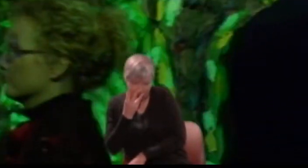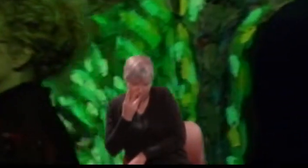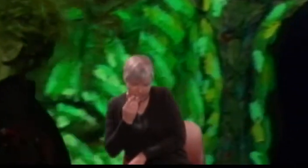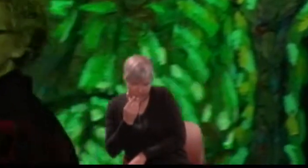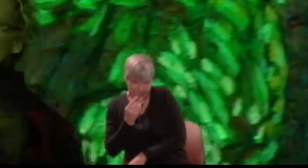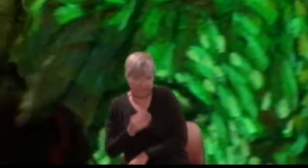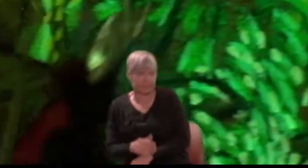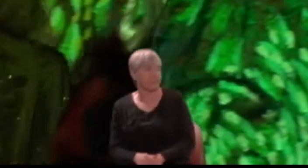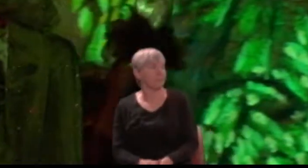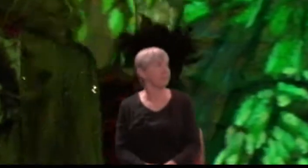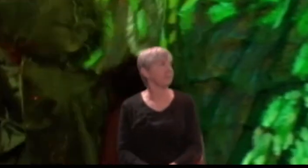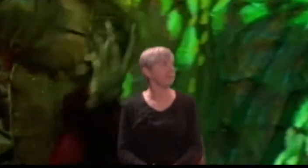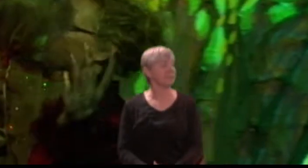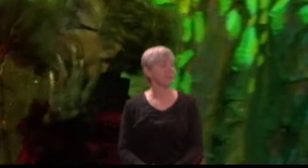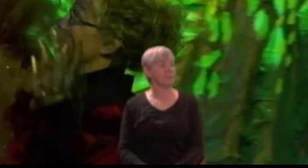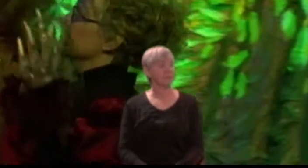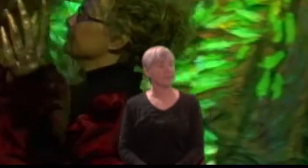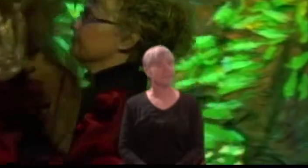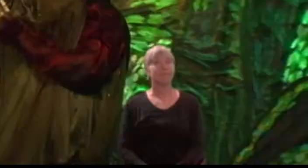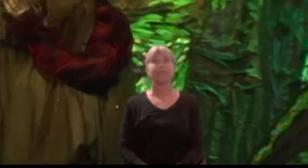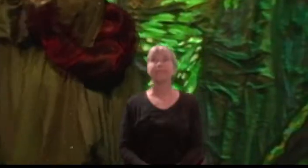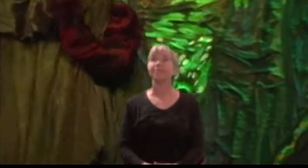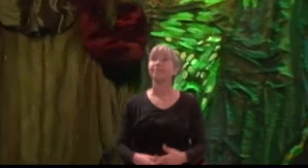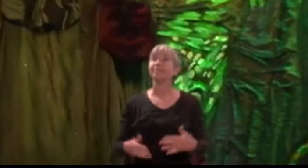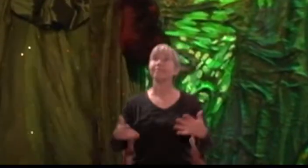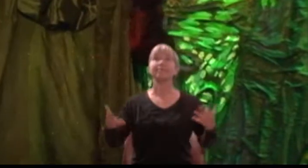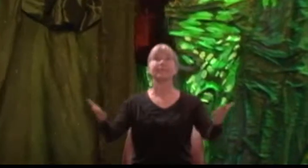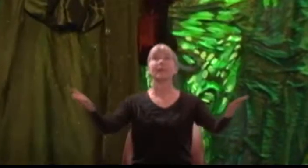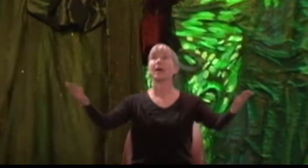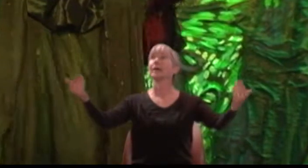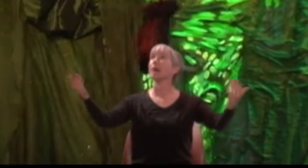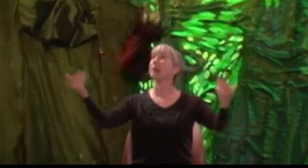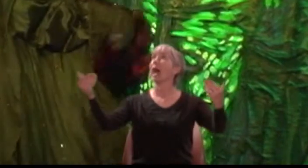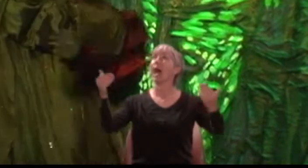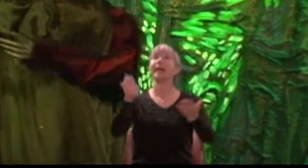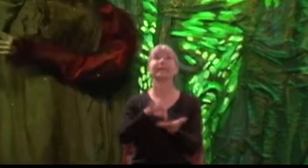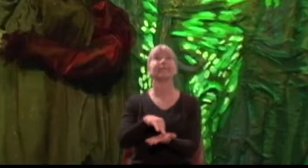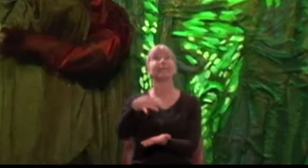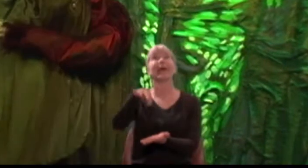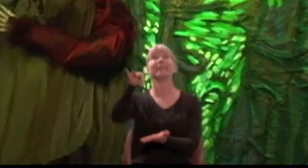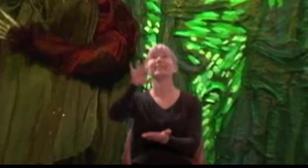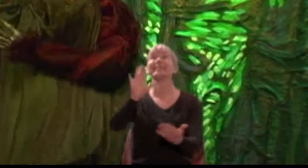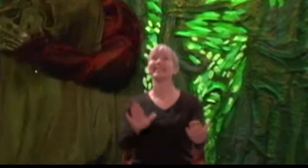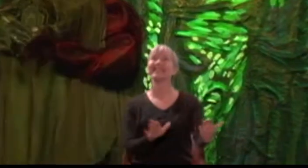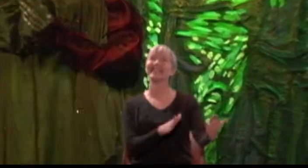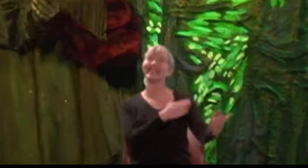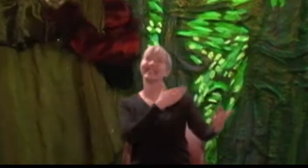Titania: Come, now a roundel and a fairy song; sing me now asleep.